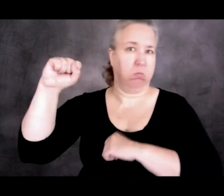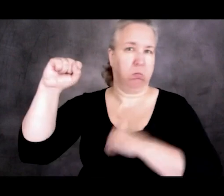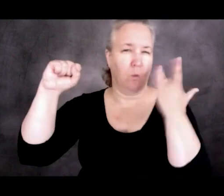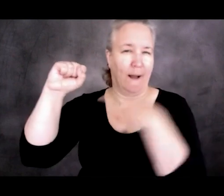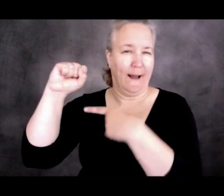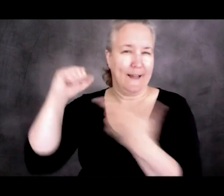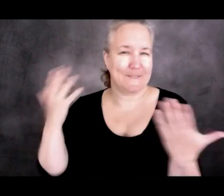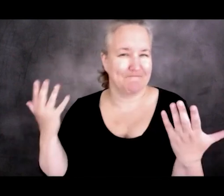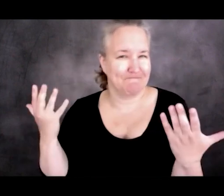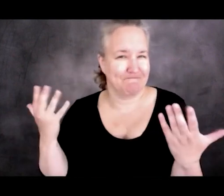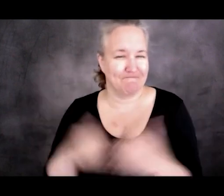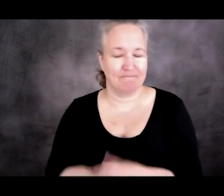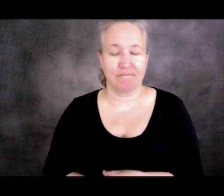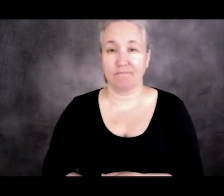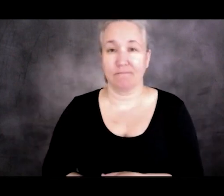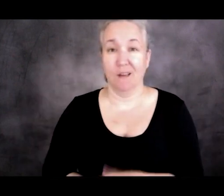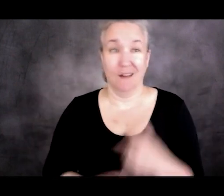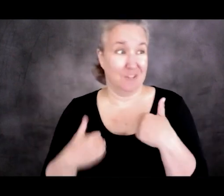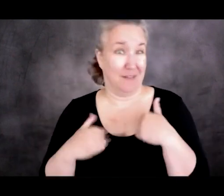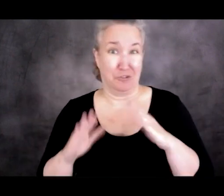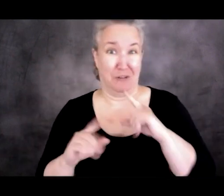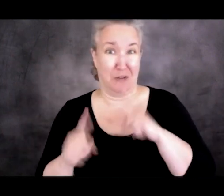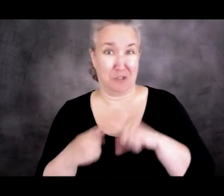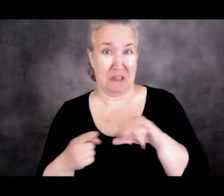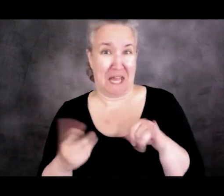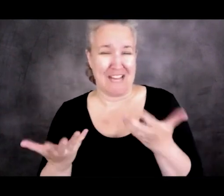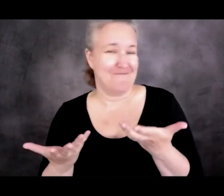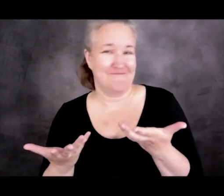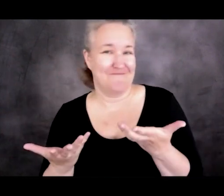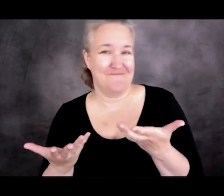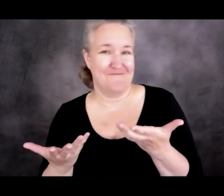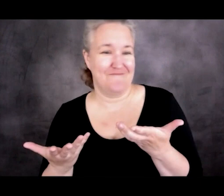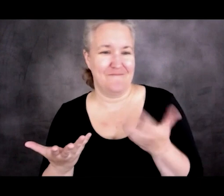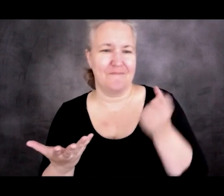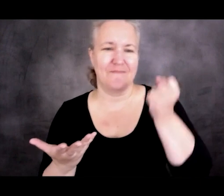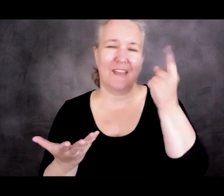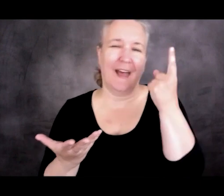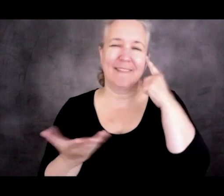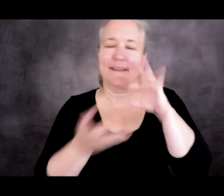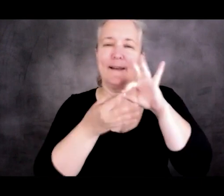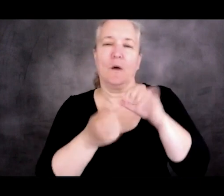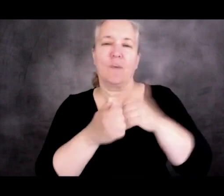And I don't know that I have a great reaction to you except the legacies of kind of colonialism and racism